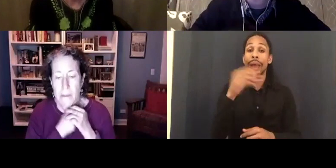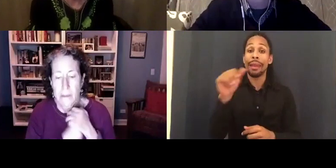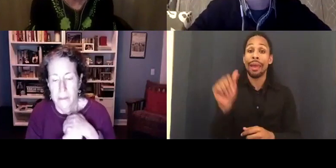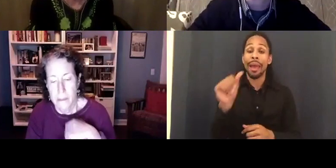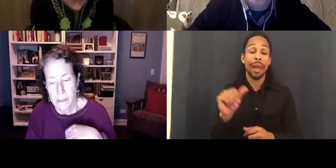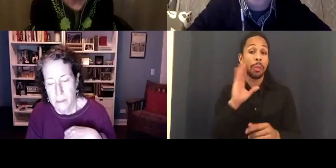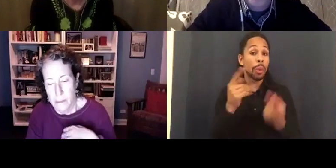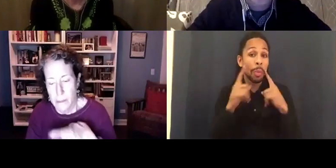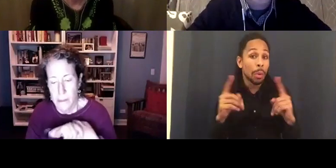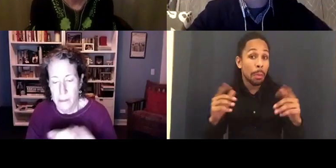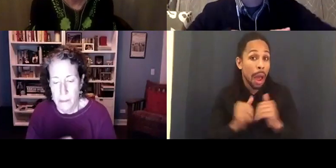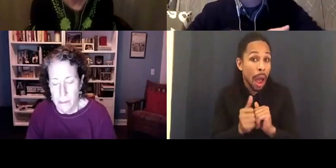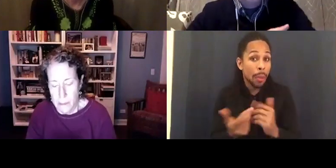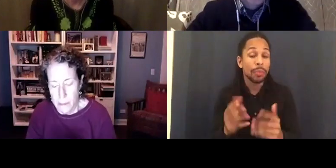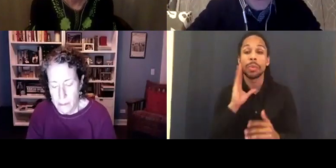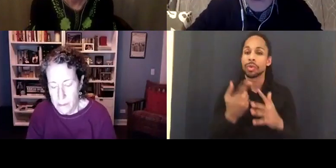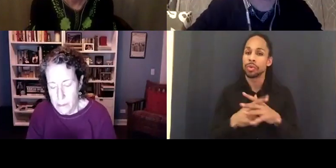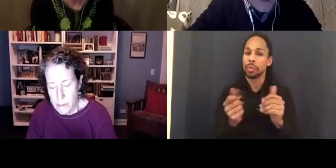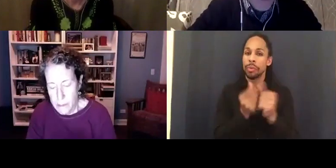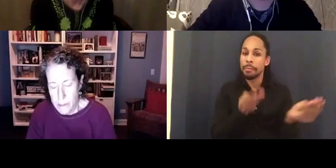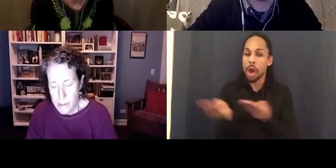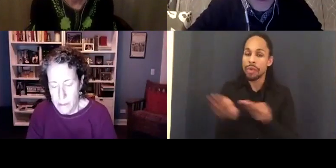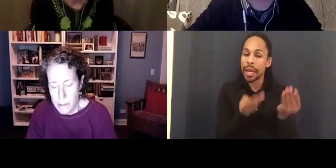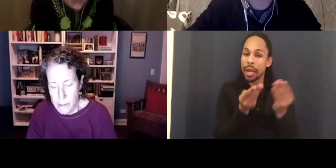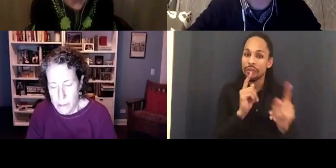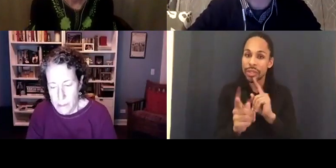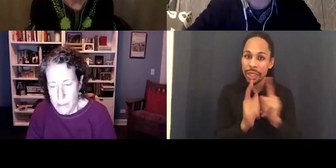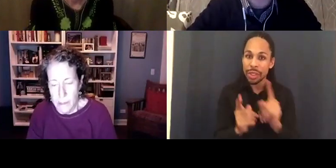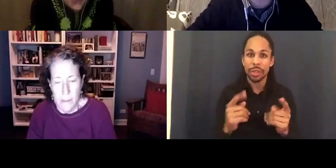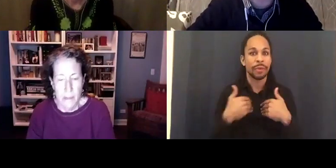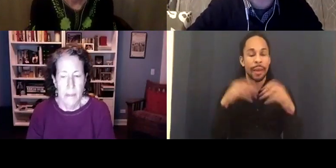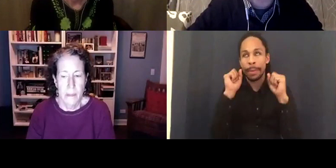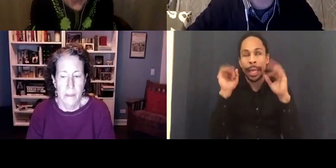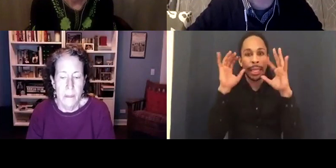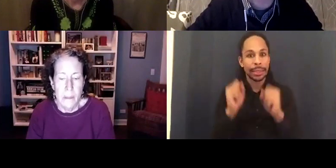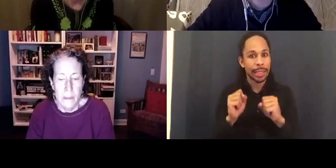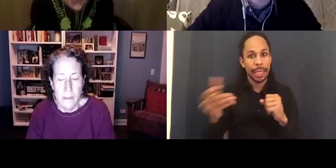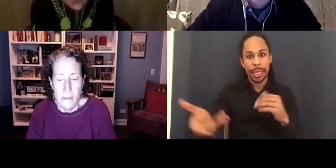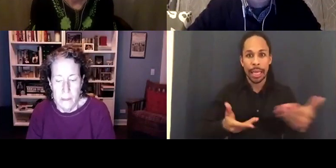with a moderated conversation. We have some amazing guests with us tonight and I want to thank them all for being here.